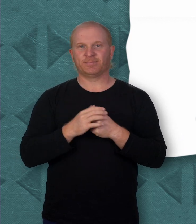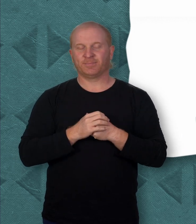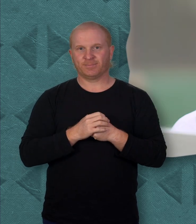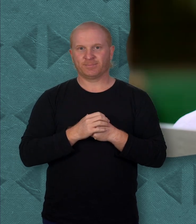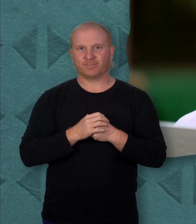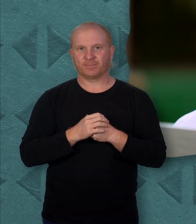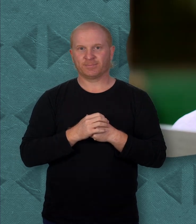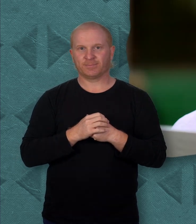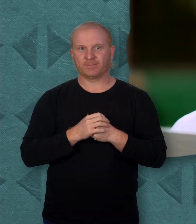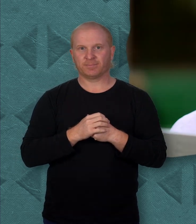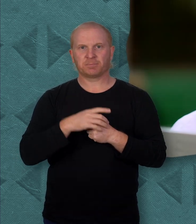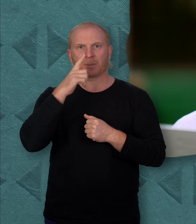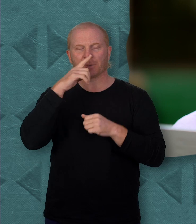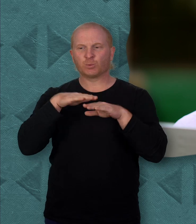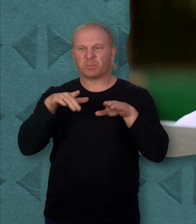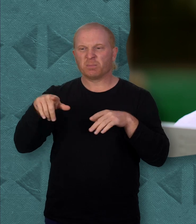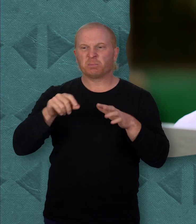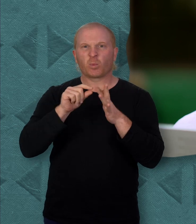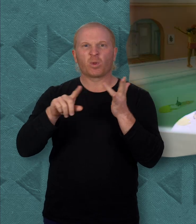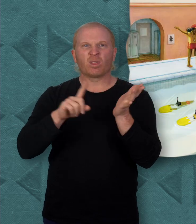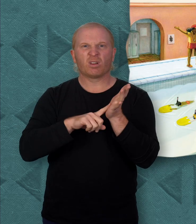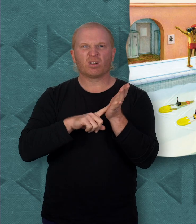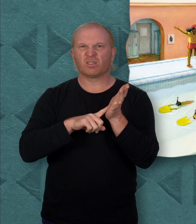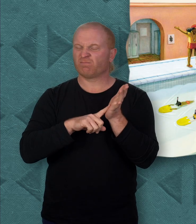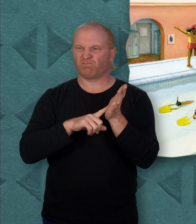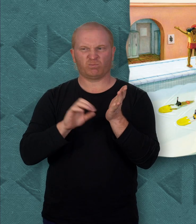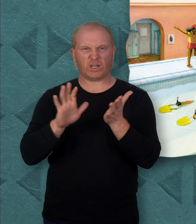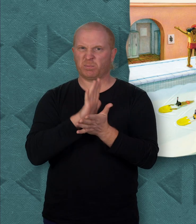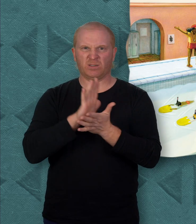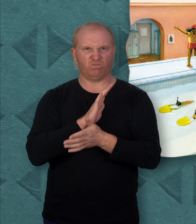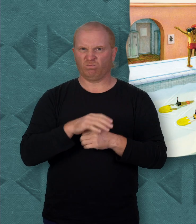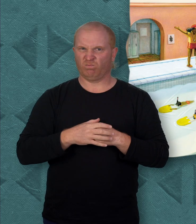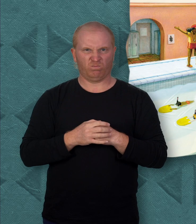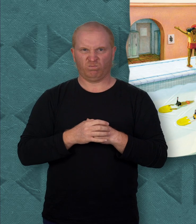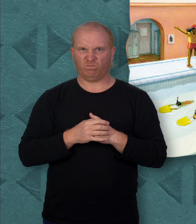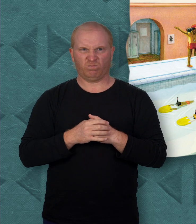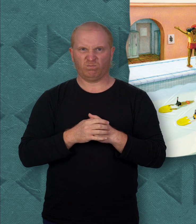But the swimming pool users were not. (water splashing)